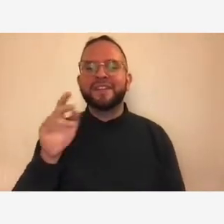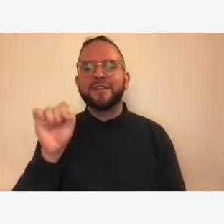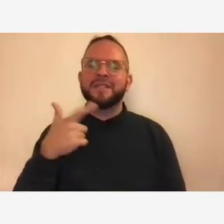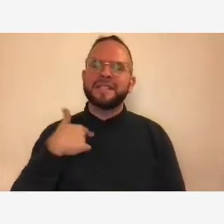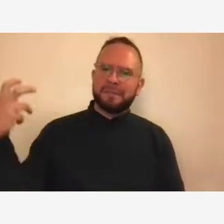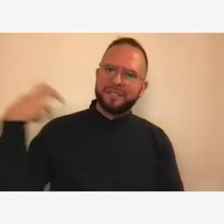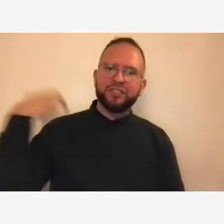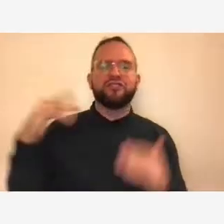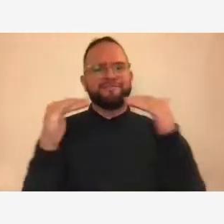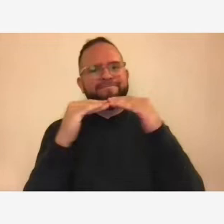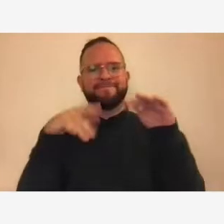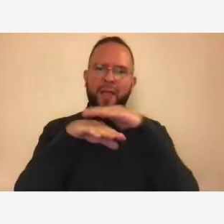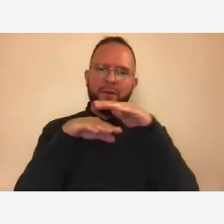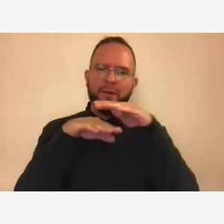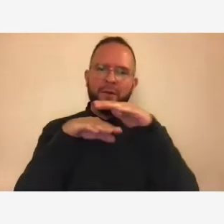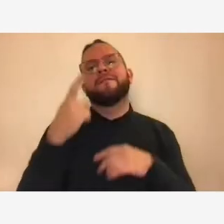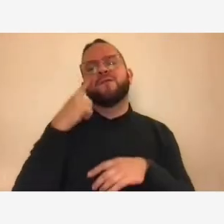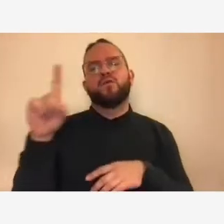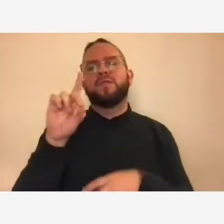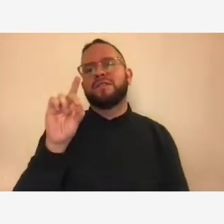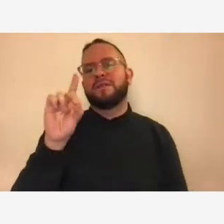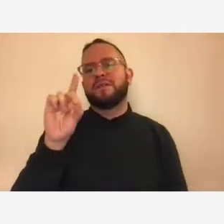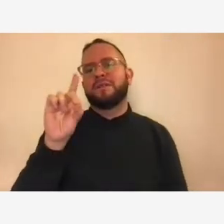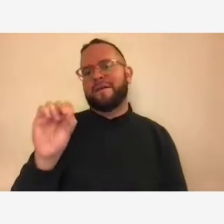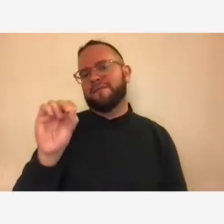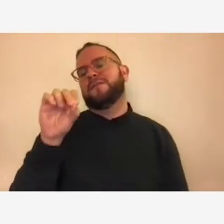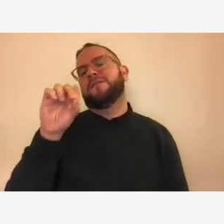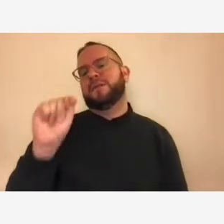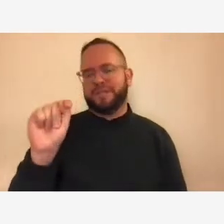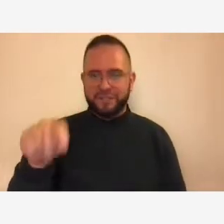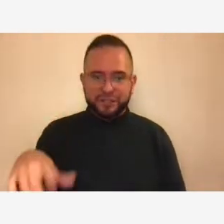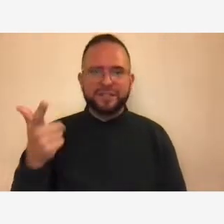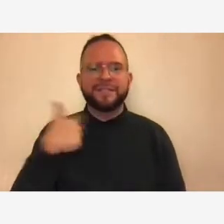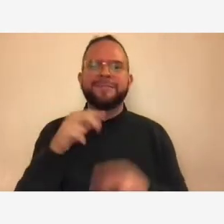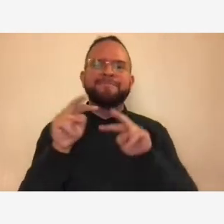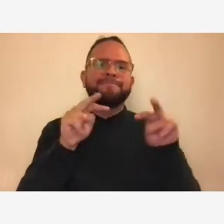transportation i oversee the agency's equity and inclusion division also known as the office of